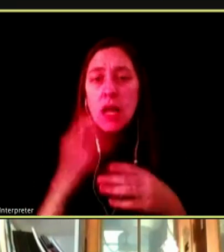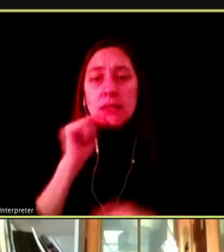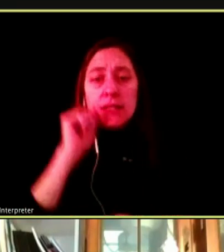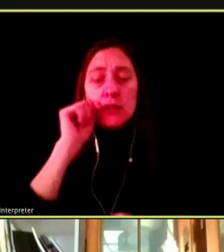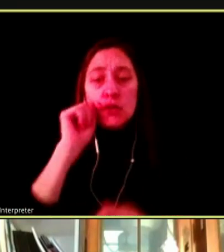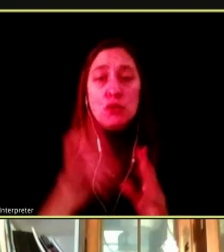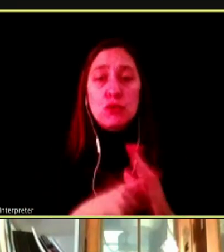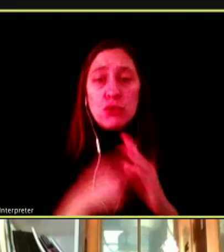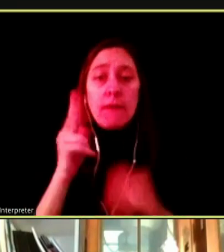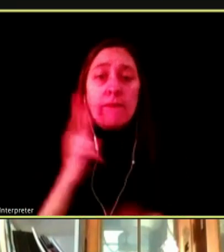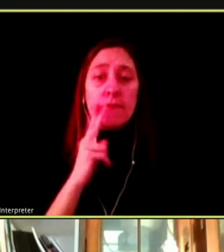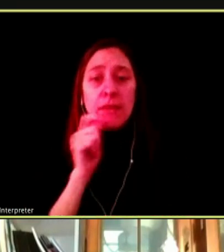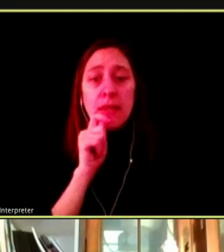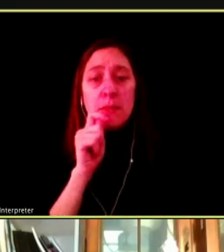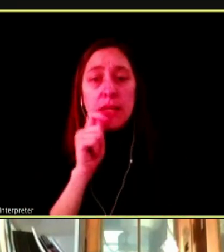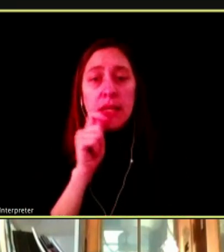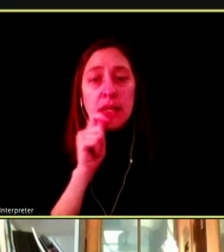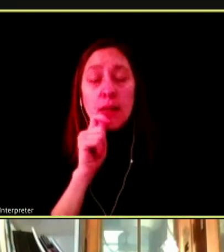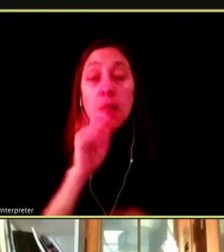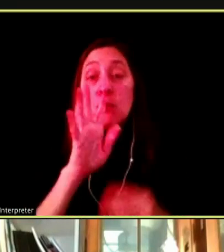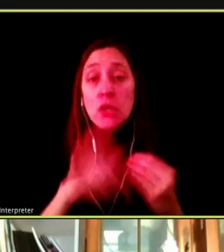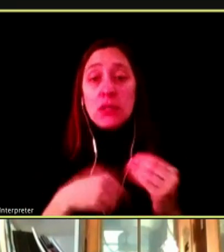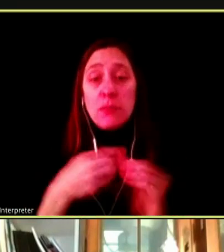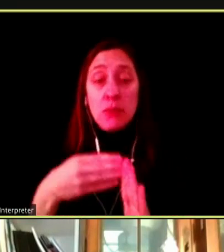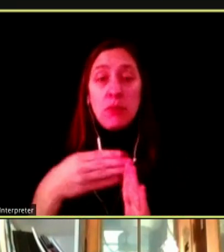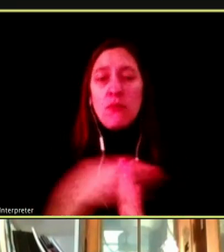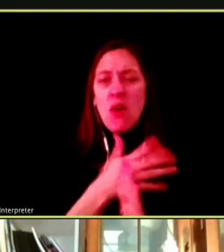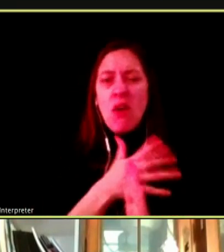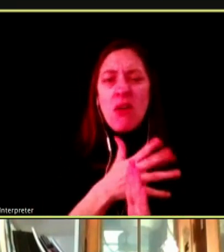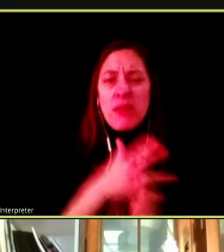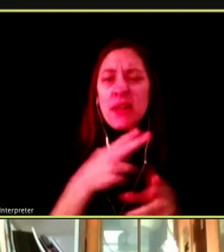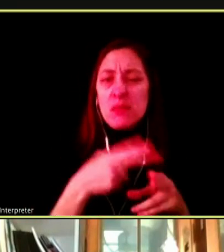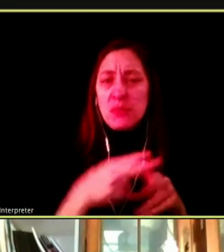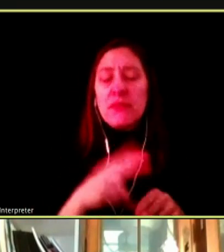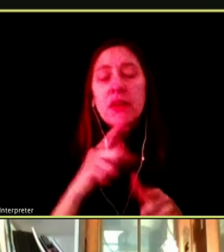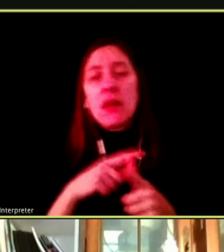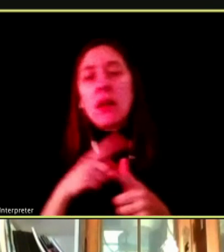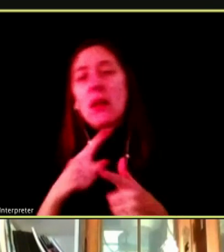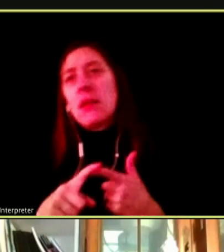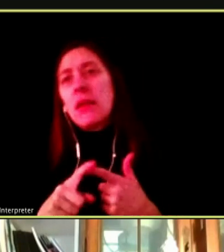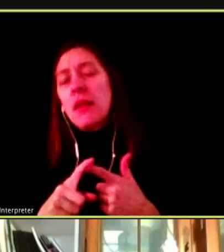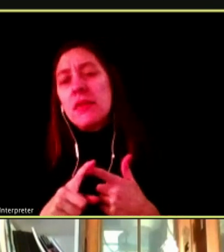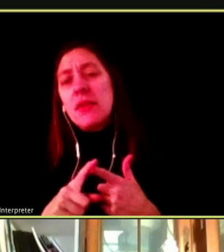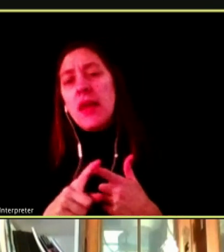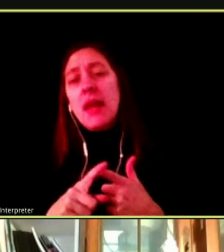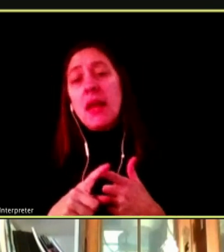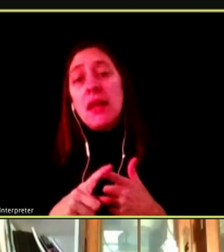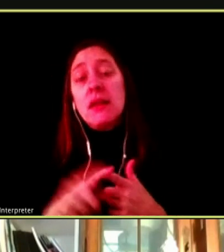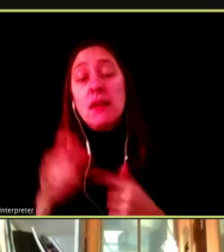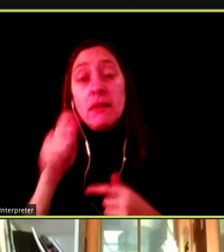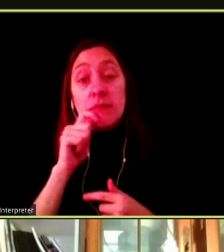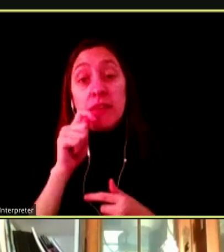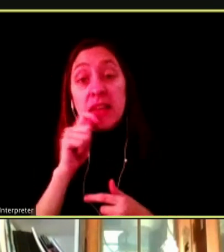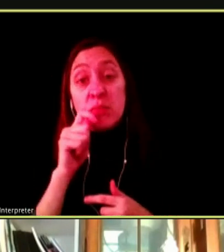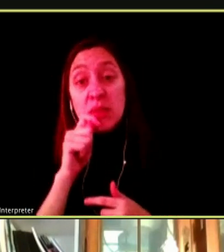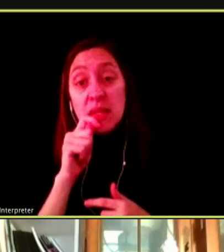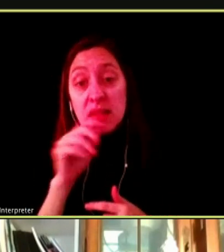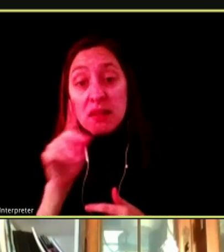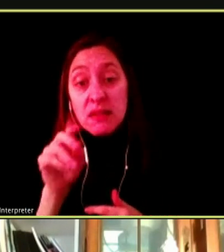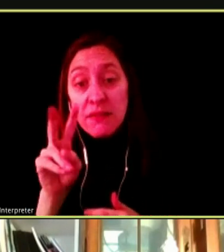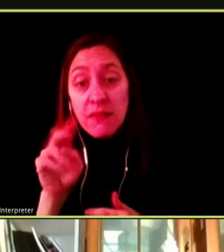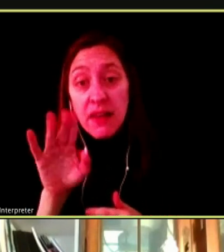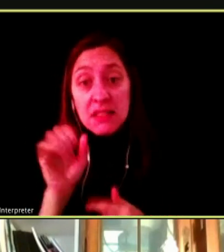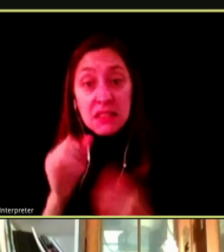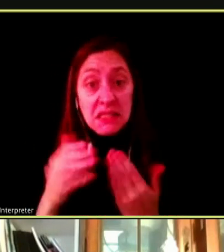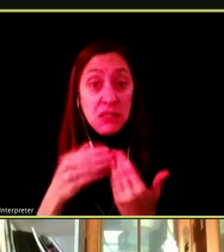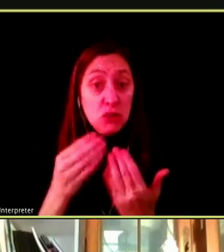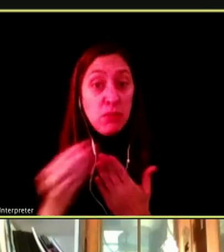YOU BEEN TALKING ABOUT A LITTLE BIT BEFORE, BUT HOW ACCESSIBLE ARE DEVICES TO GET?